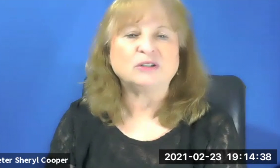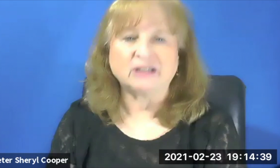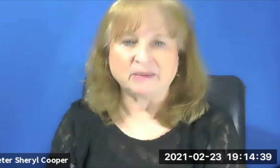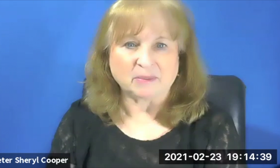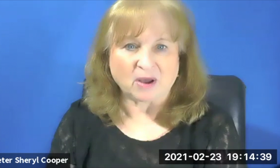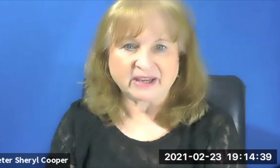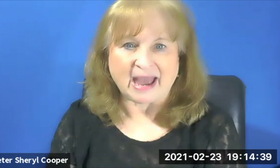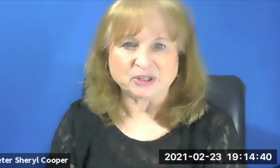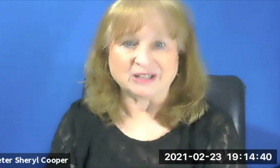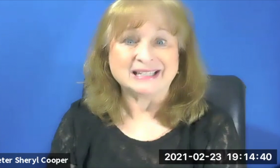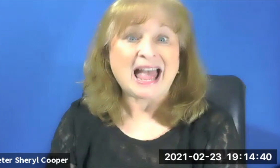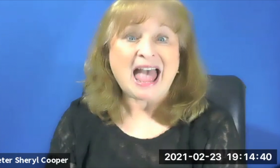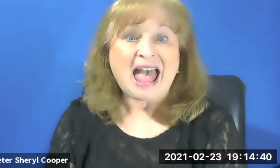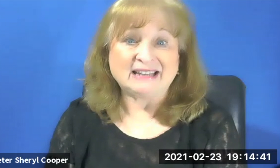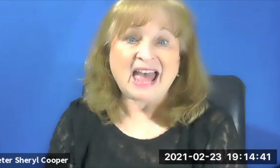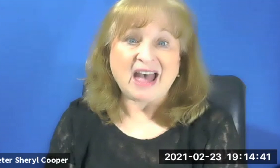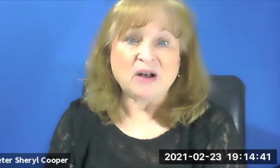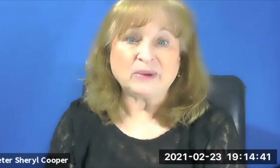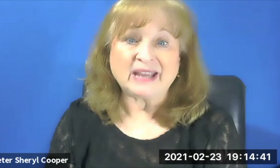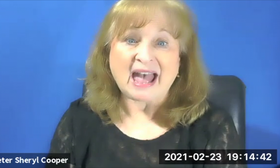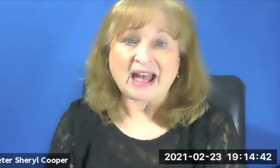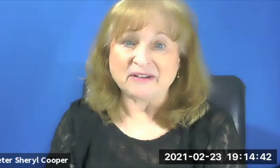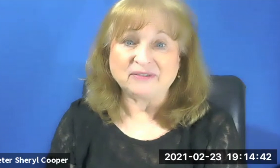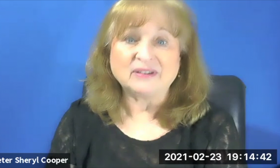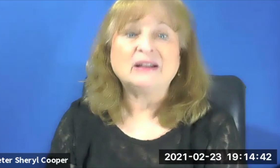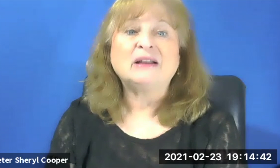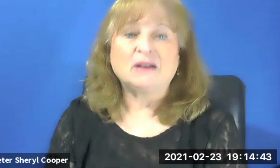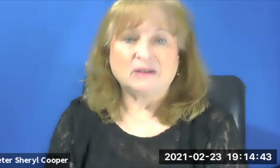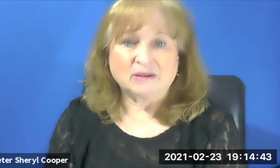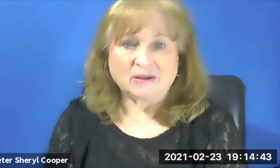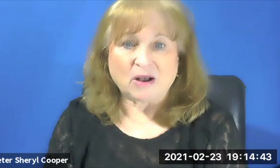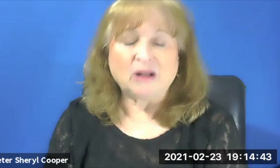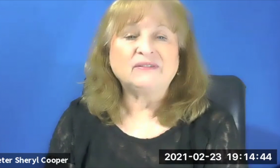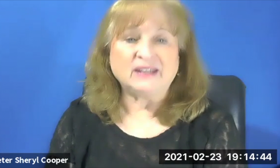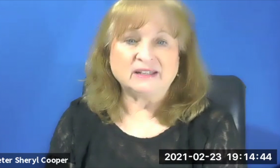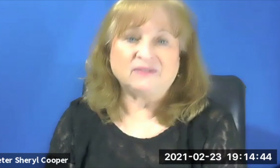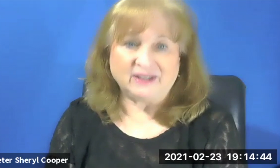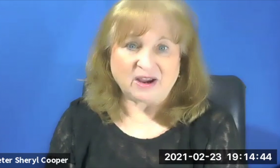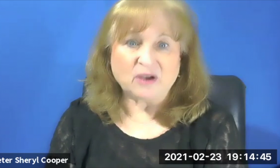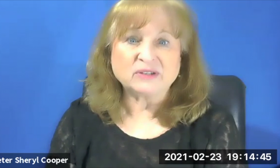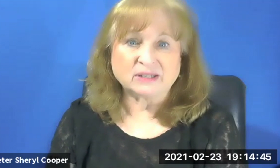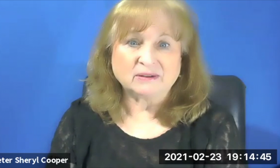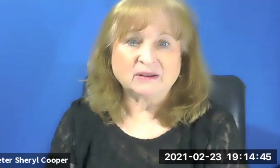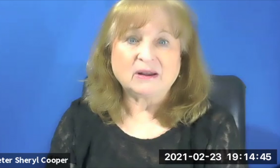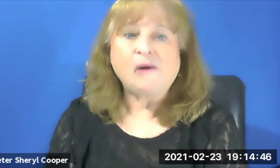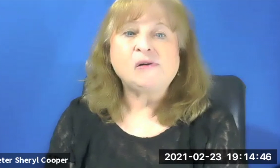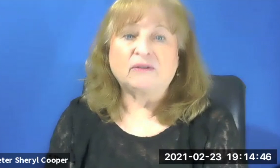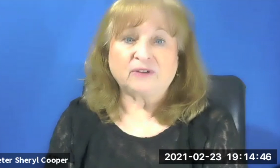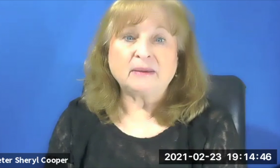She typed up all the captions. And now we have all of these videos from